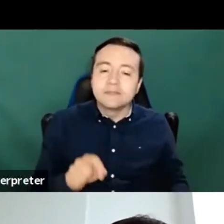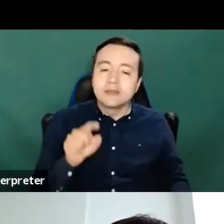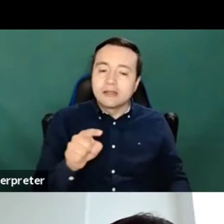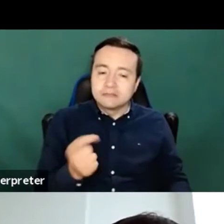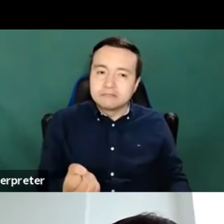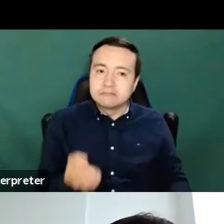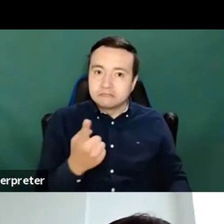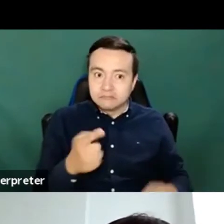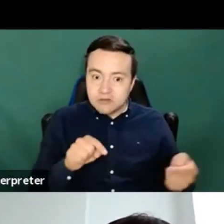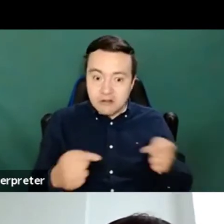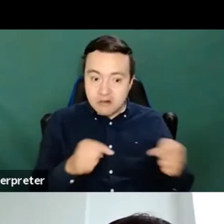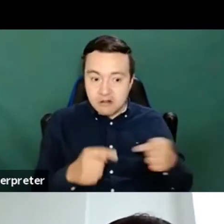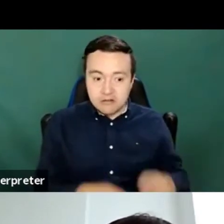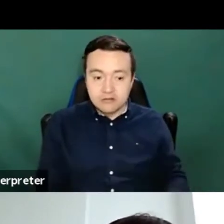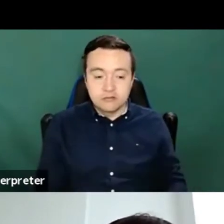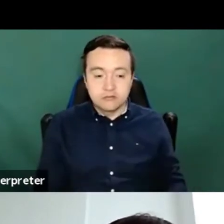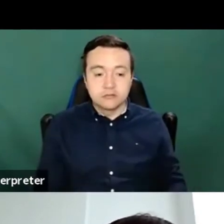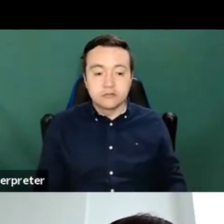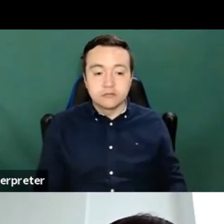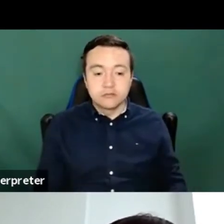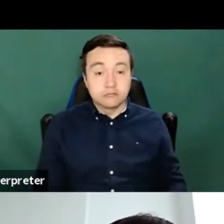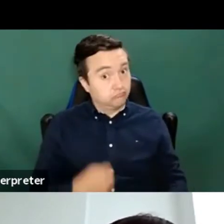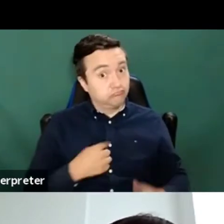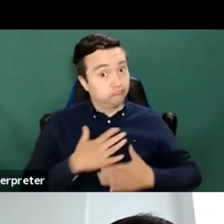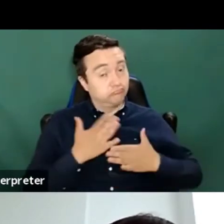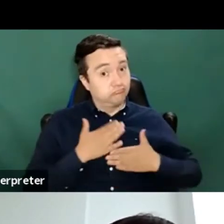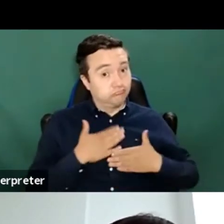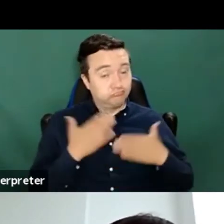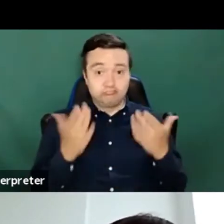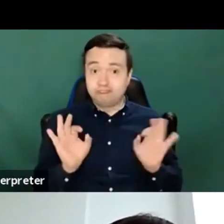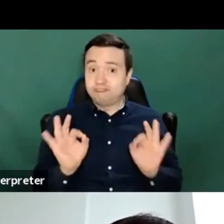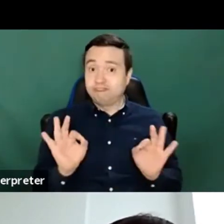the member states now I'm absolutely delighted I think that's the best birthday present we could have hoped for.